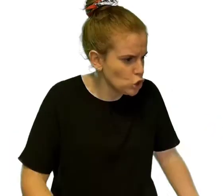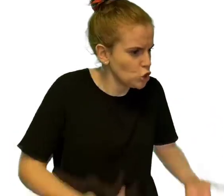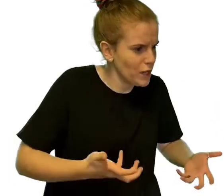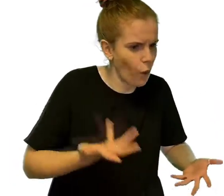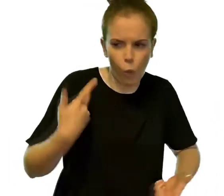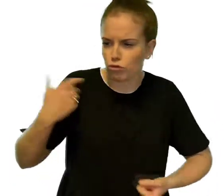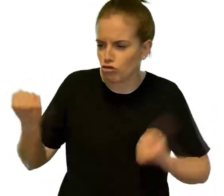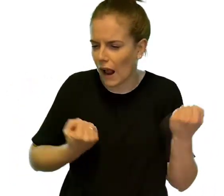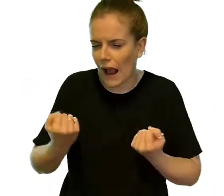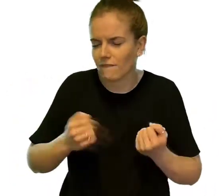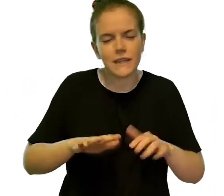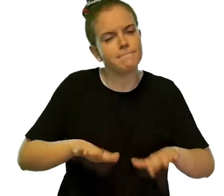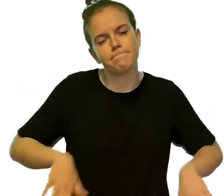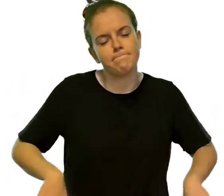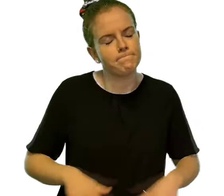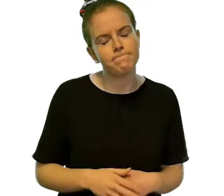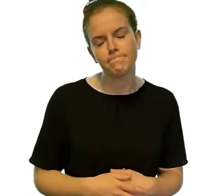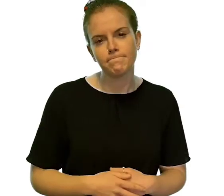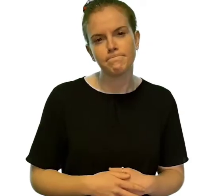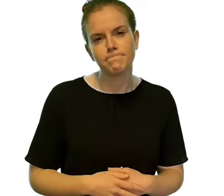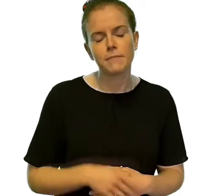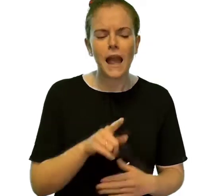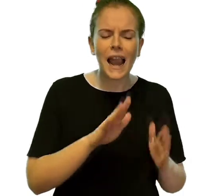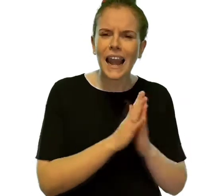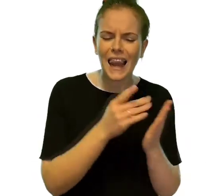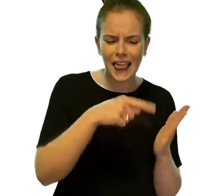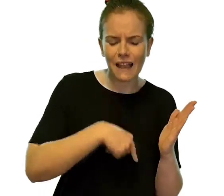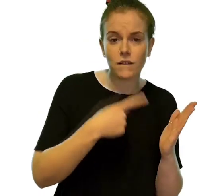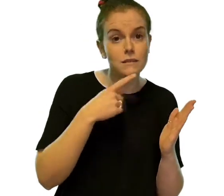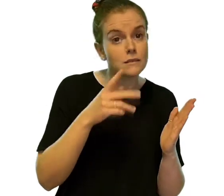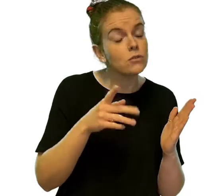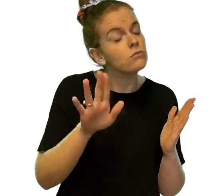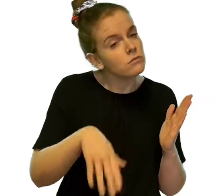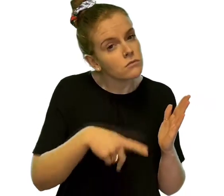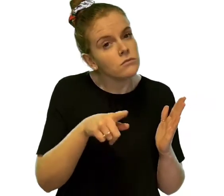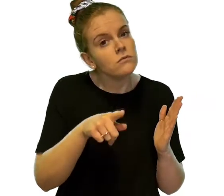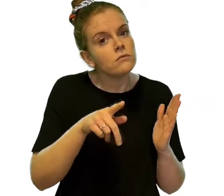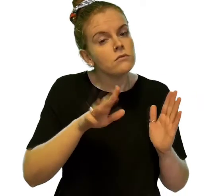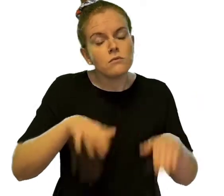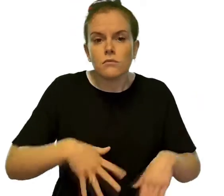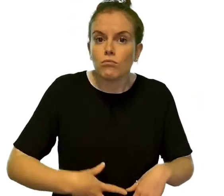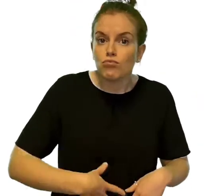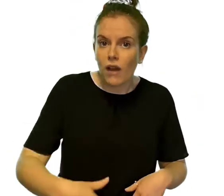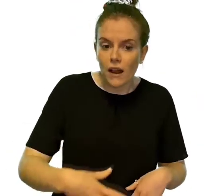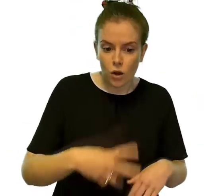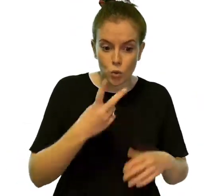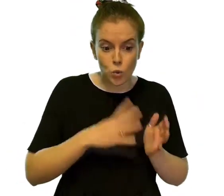The leaflet suggests you should avoid getting pregnant for 2 months after the vaccination.